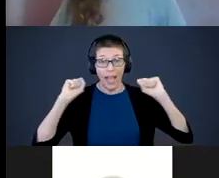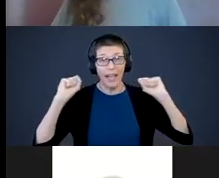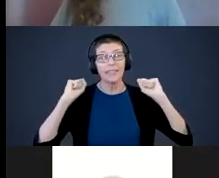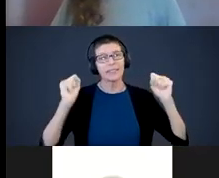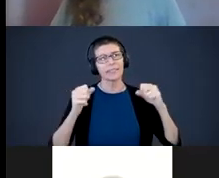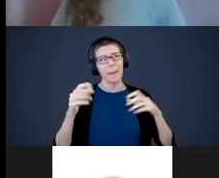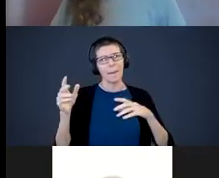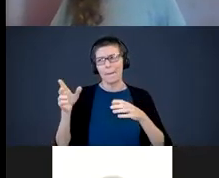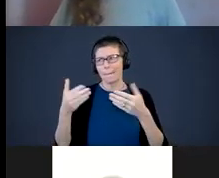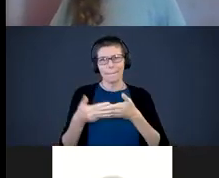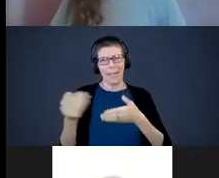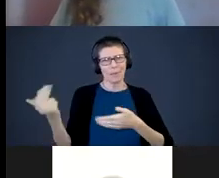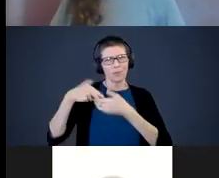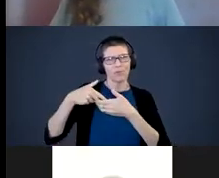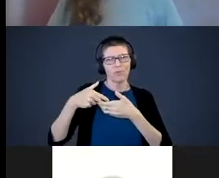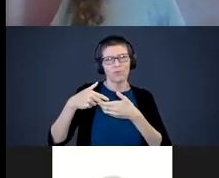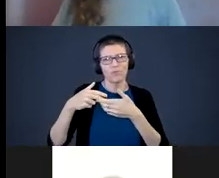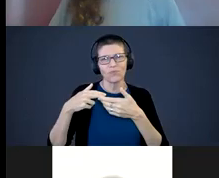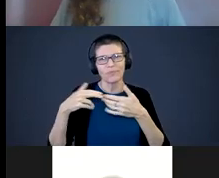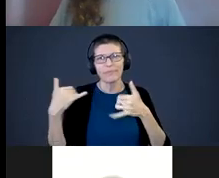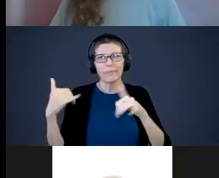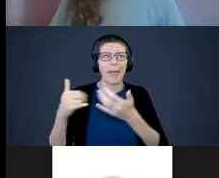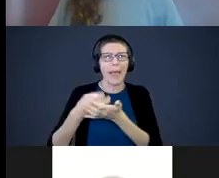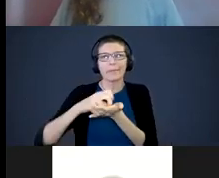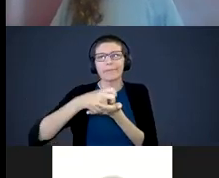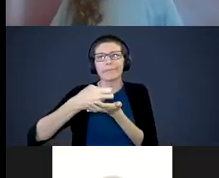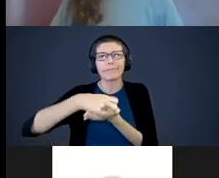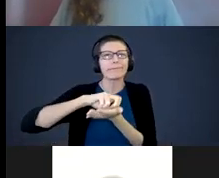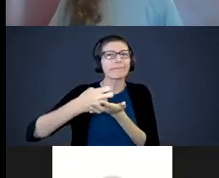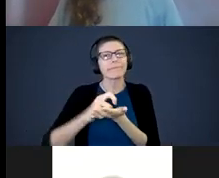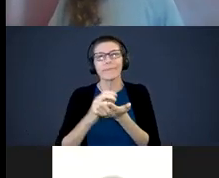in. Let him play on the mat and roll around in circles while you are doing your yoga.